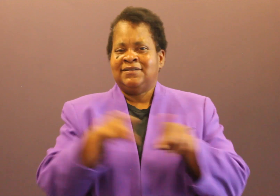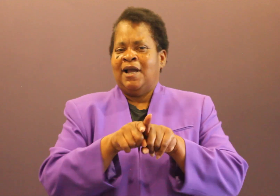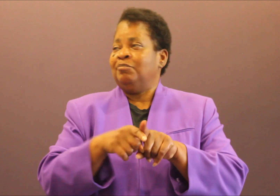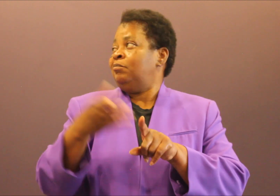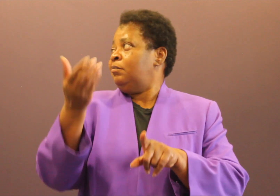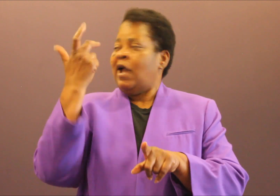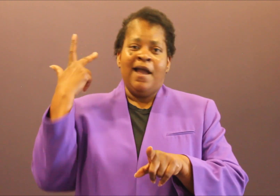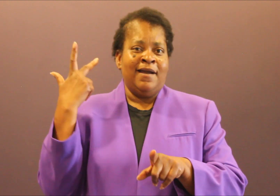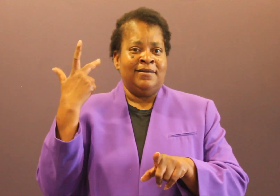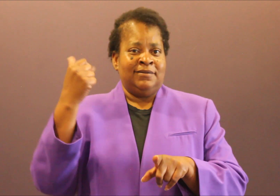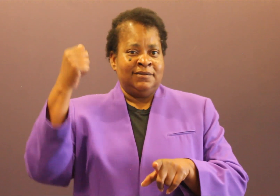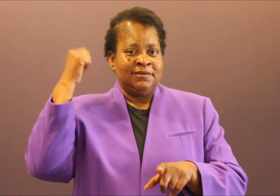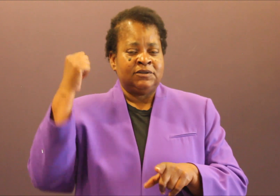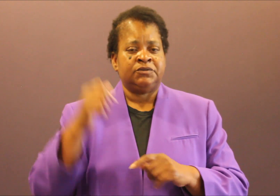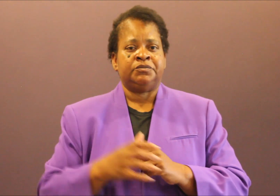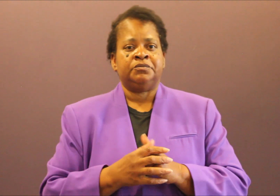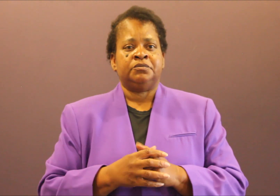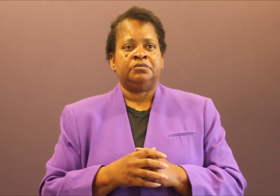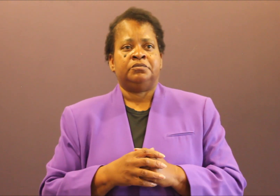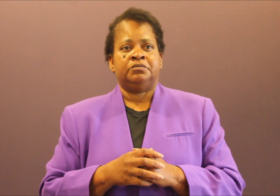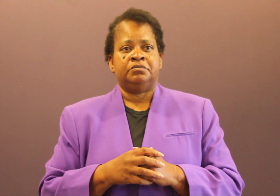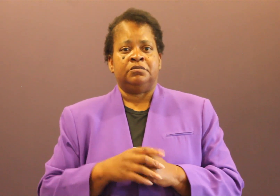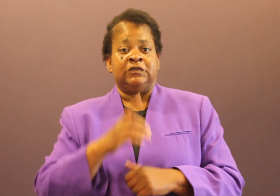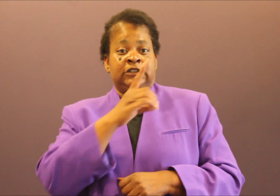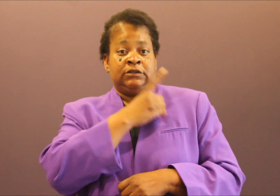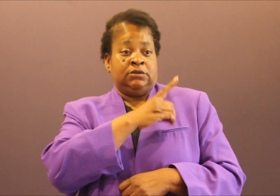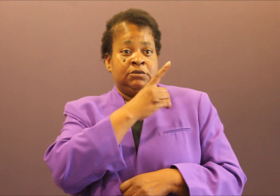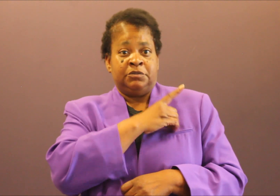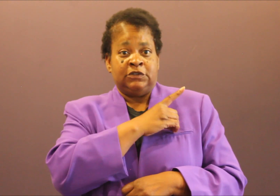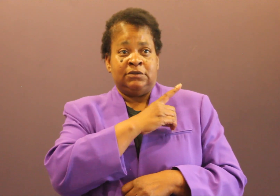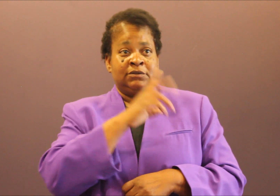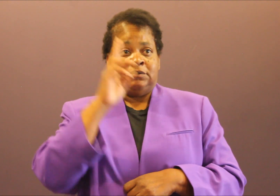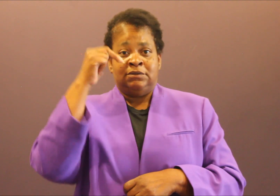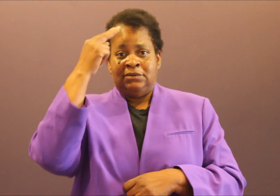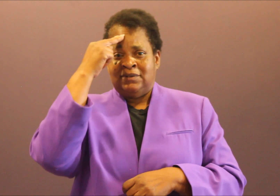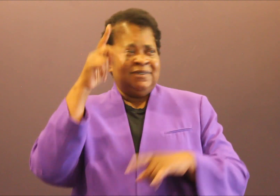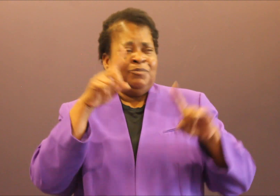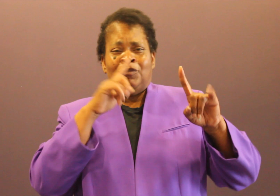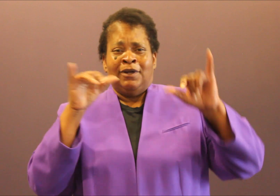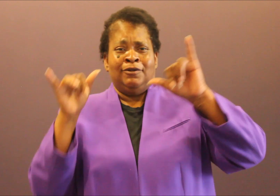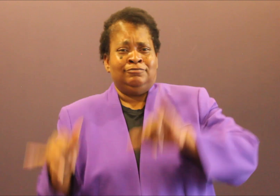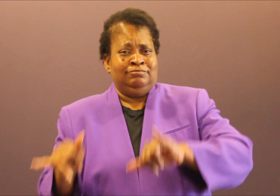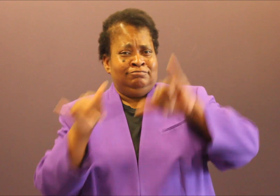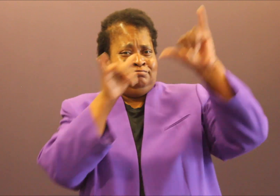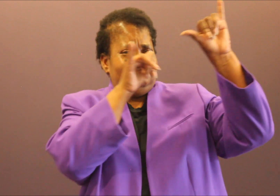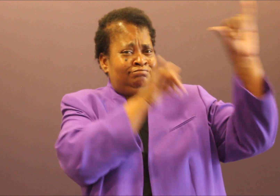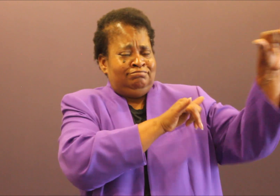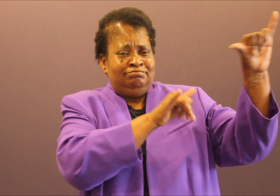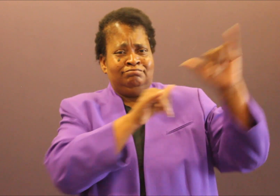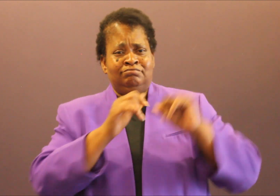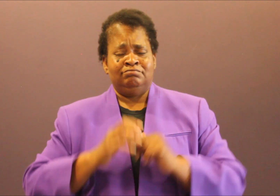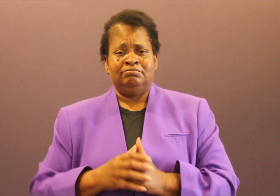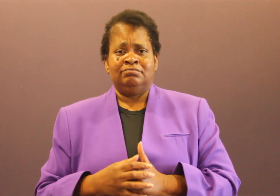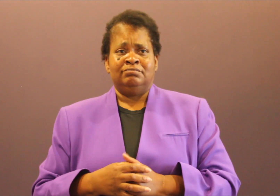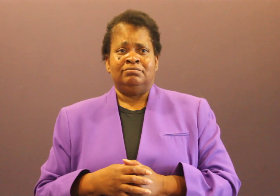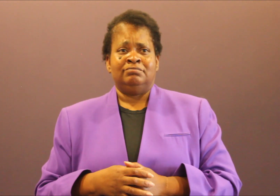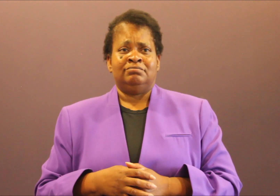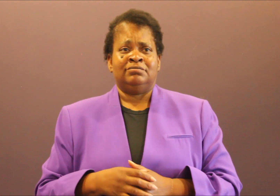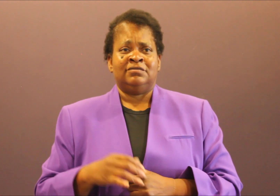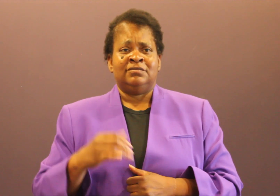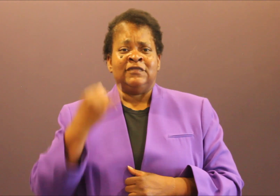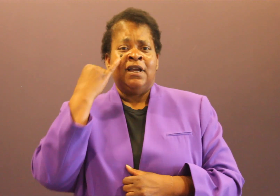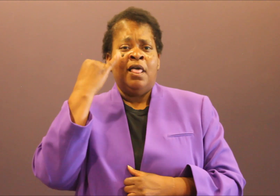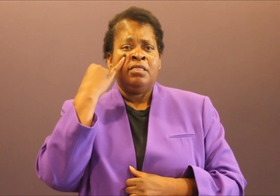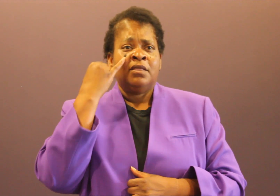Delke gets exonerated? We're going to get together these same people to pray for